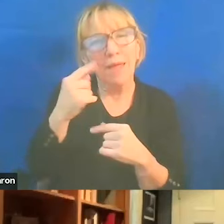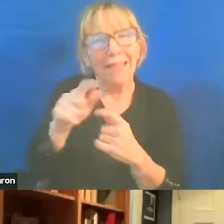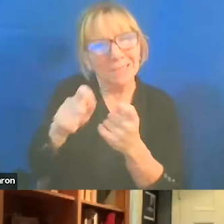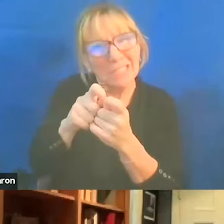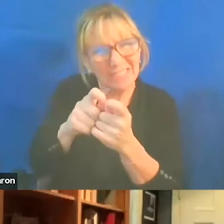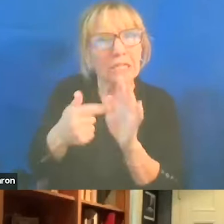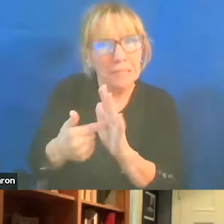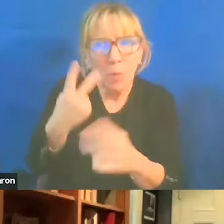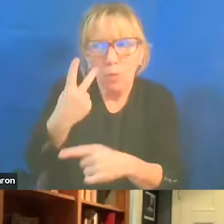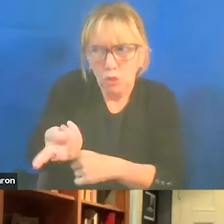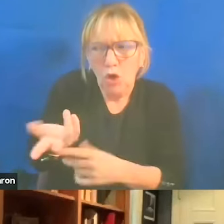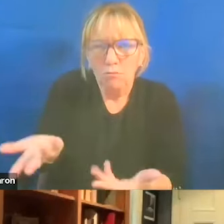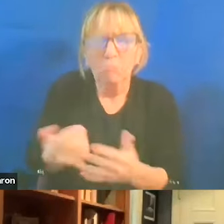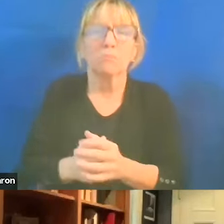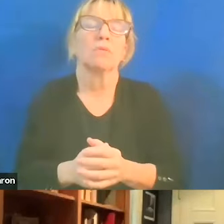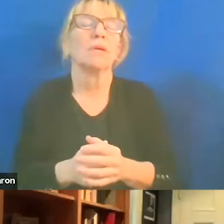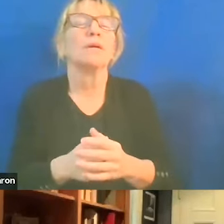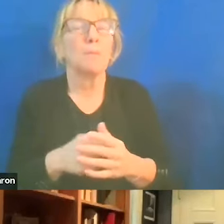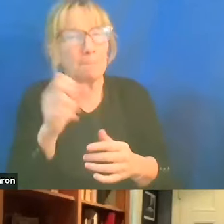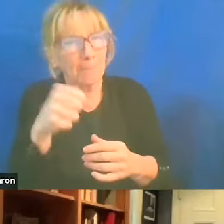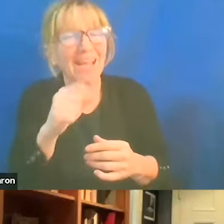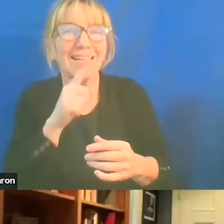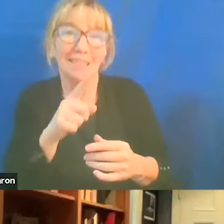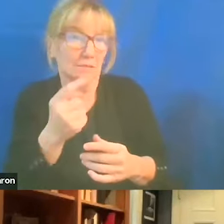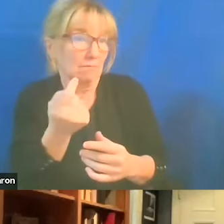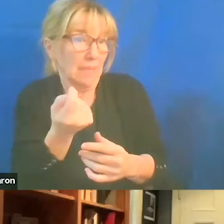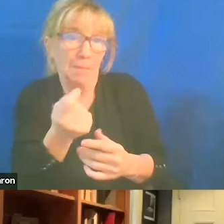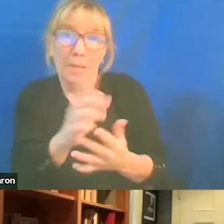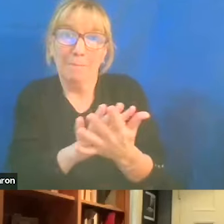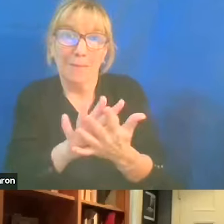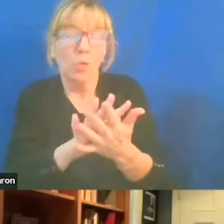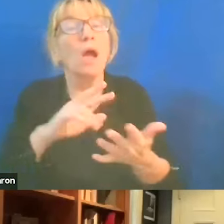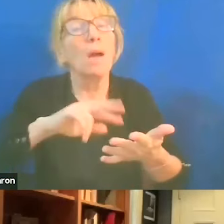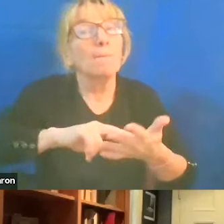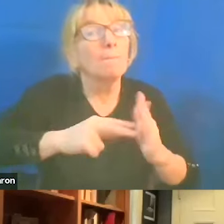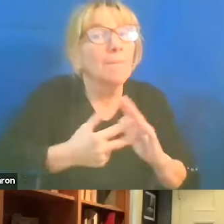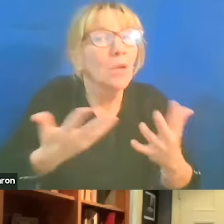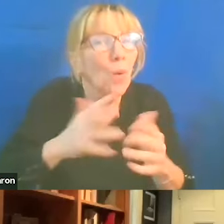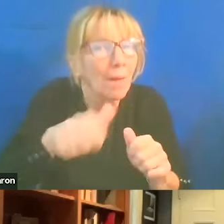Yeah, I mean, precisely, it's ambiguous. 'Cause somebody could mean we just... Yeah, from the river to the sea,